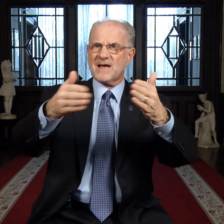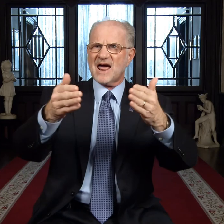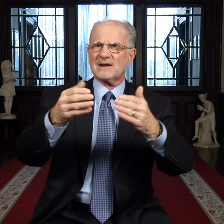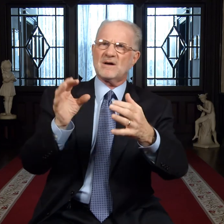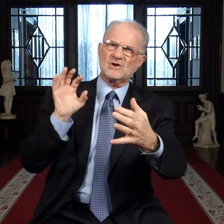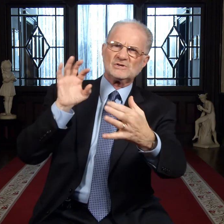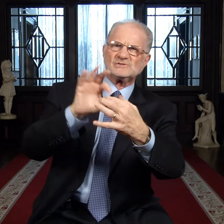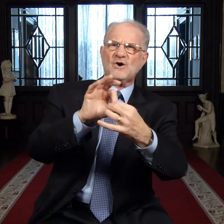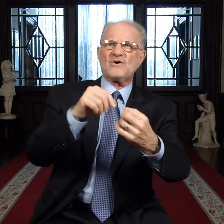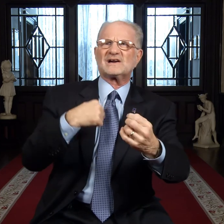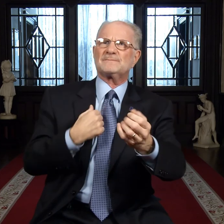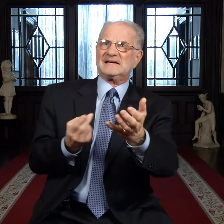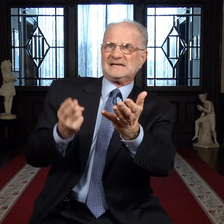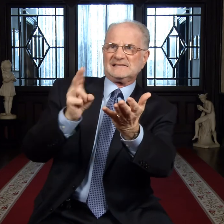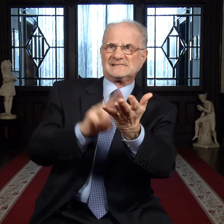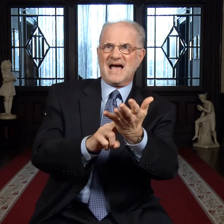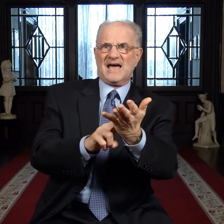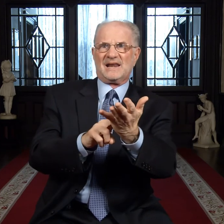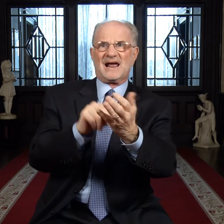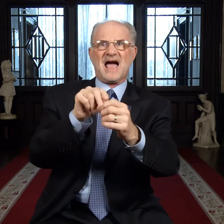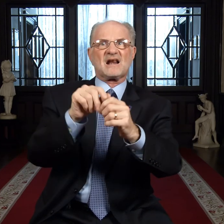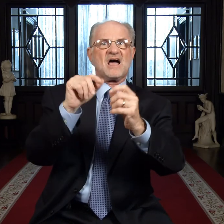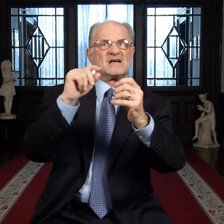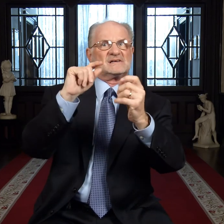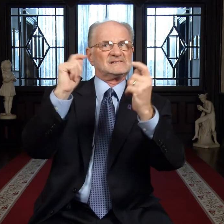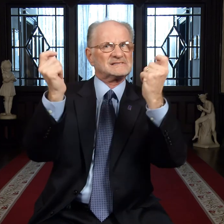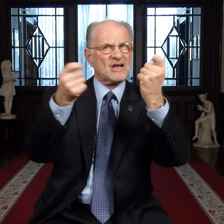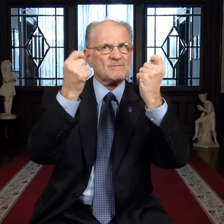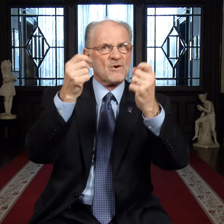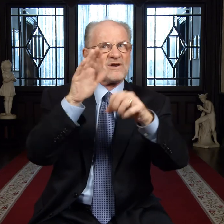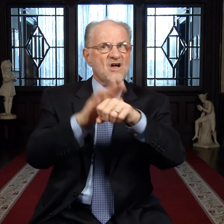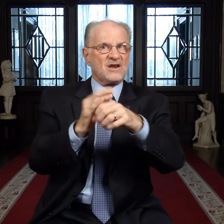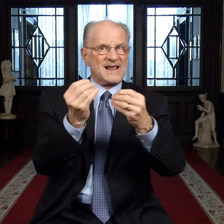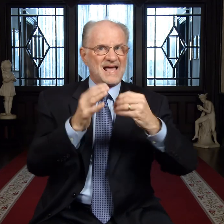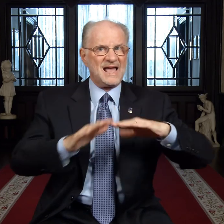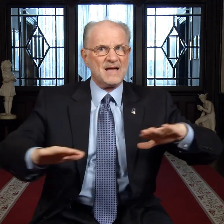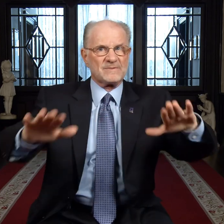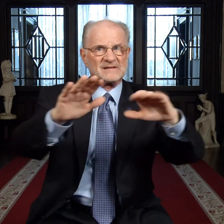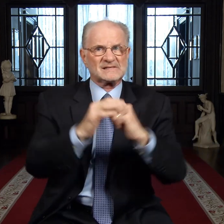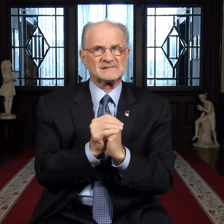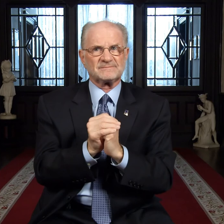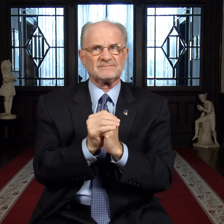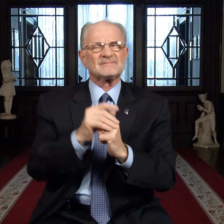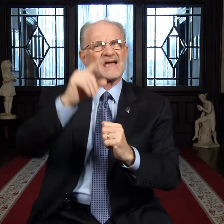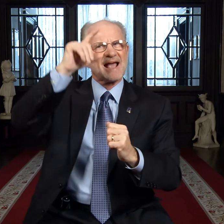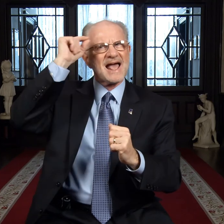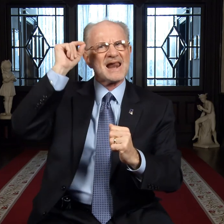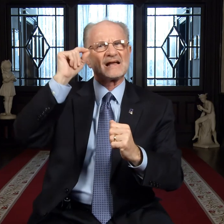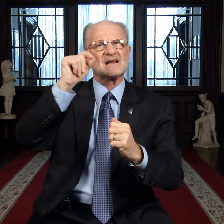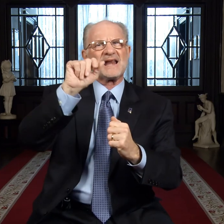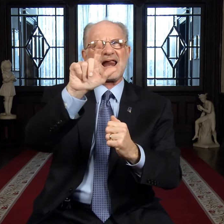The ambassador from Panama joined me in signing the agreement at a ceremony on campus.